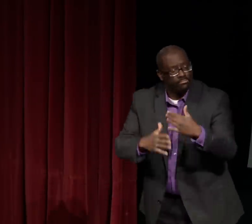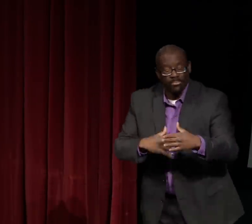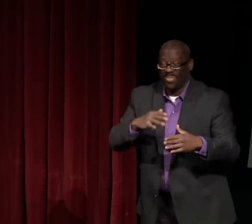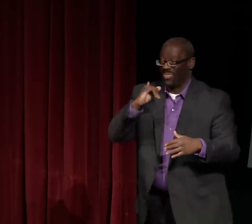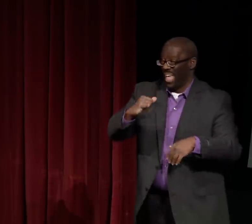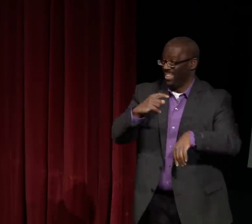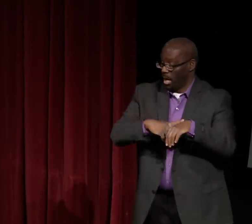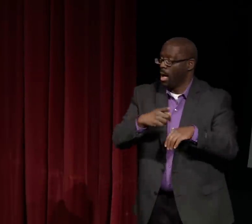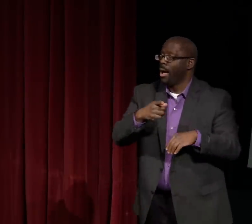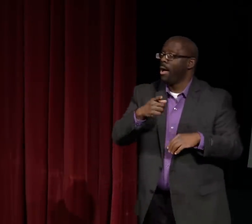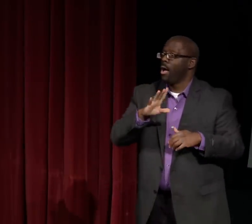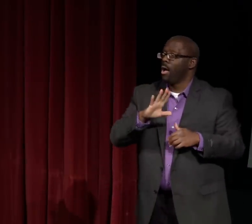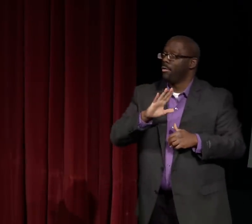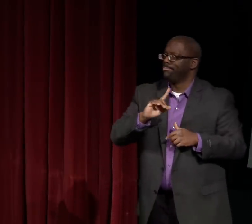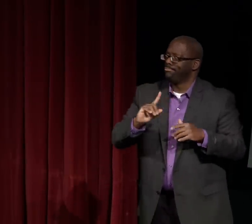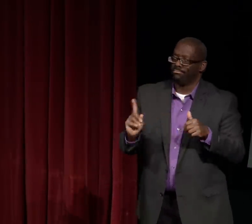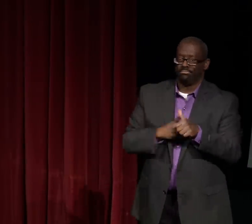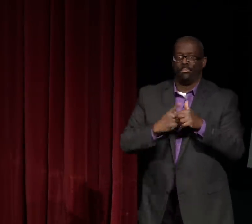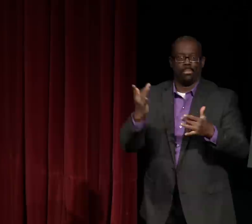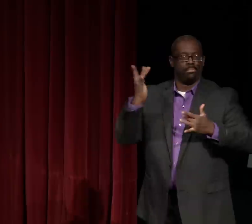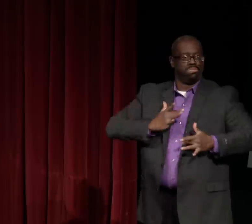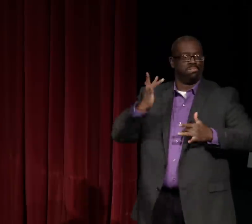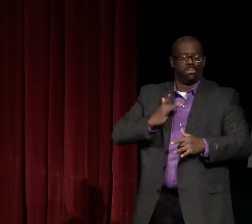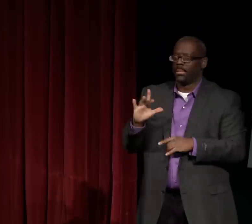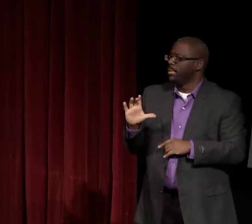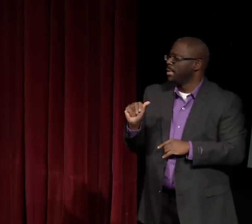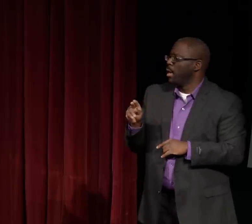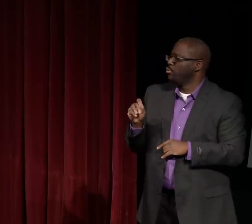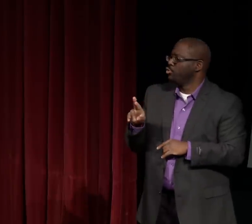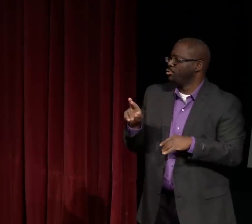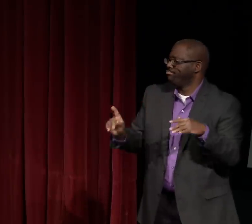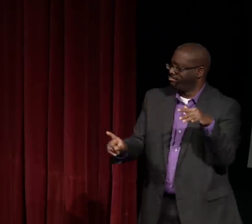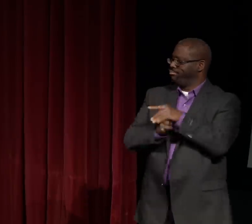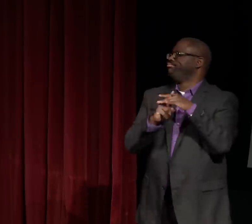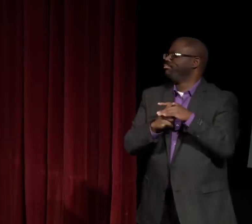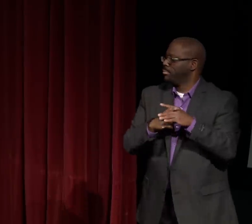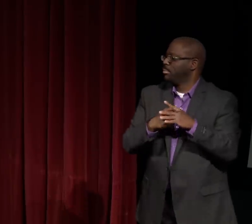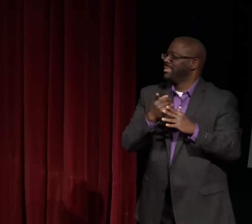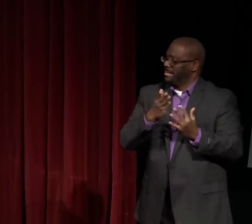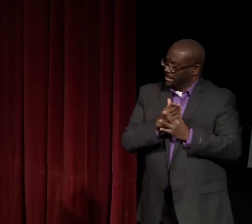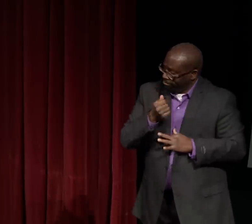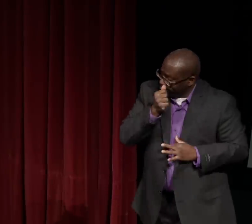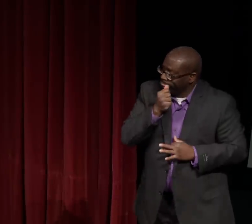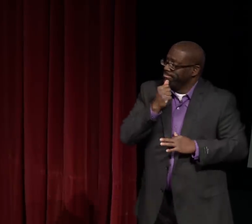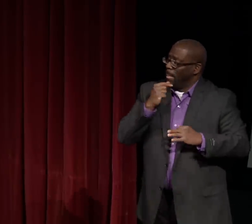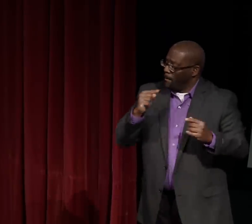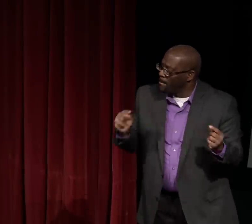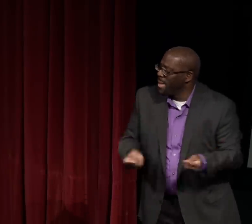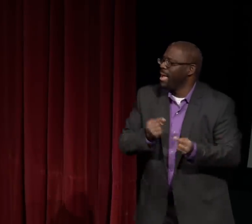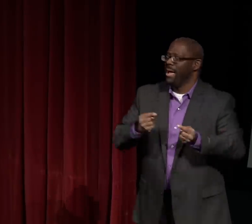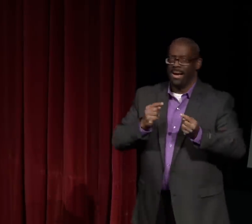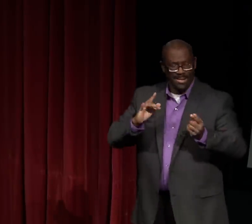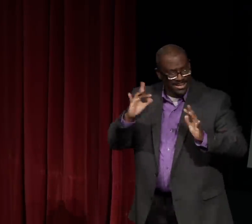As I said Nathie was involved. At the time is when she first began to get sick with cancer.